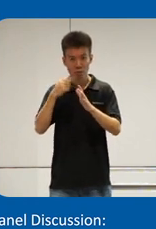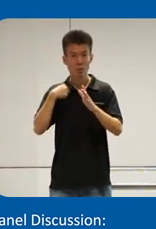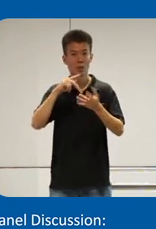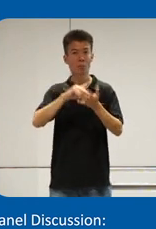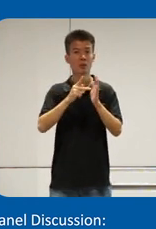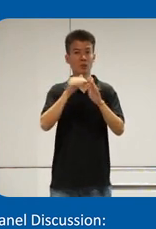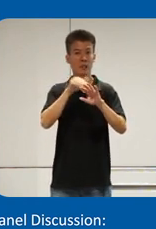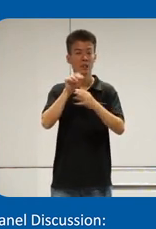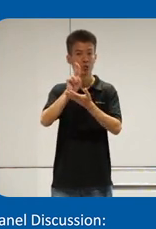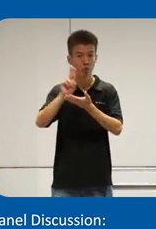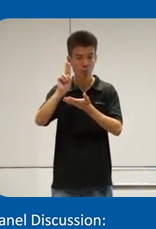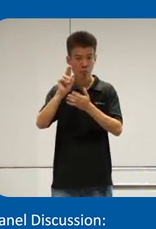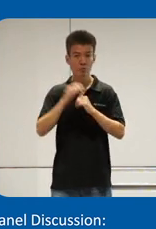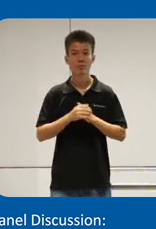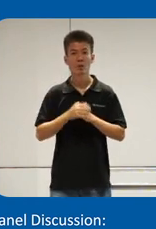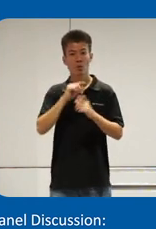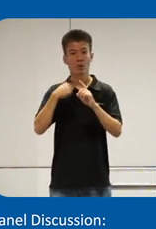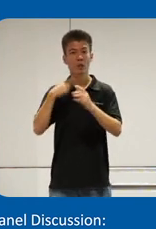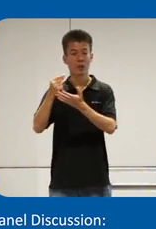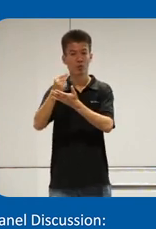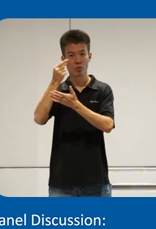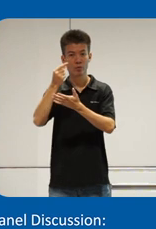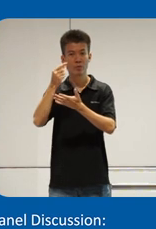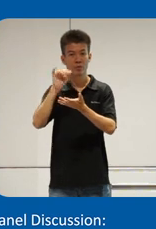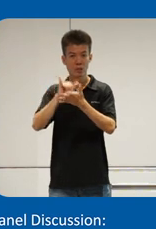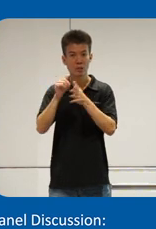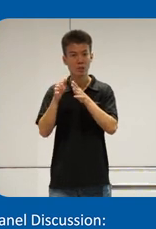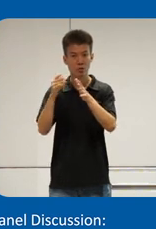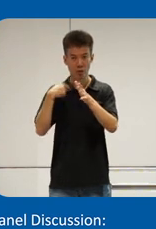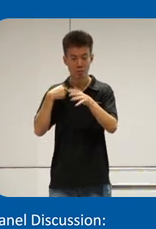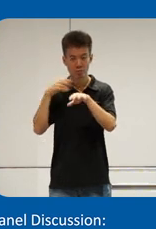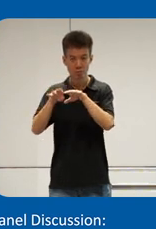University and so when I graduated this was the journey that I embarked on and this is where I